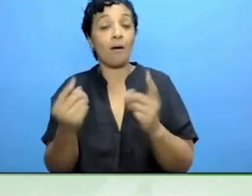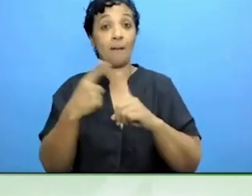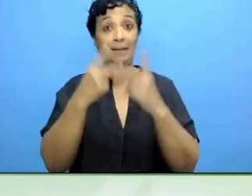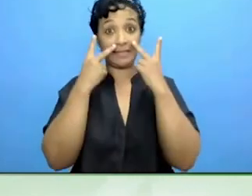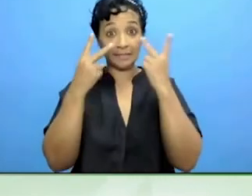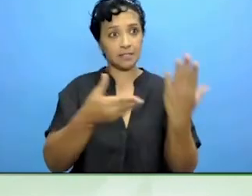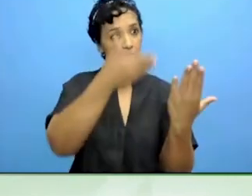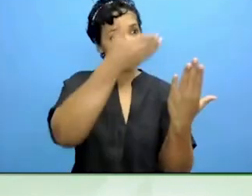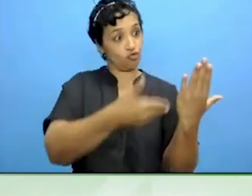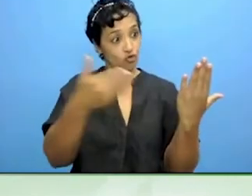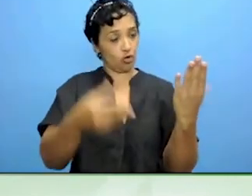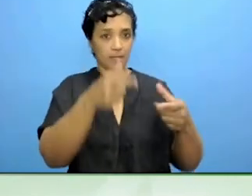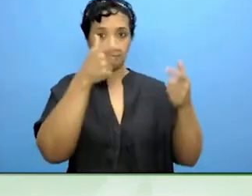It may give some ideas and thoughts for their national context.